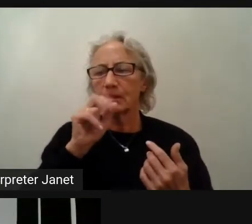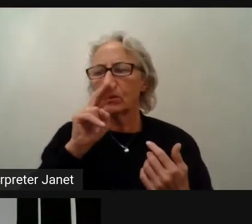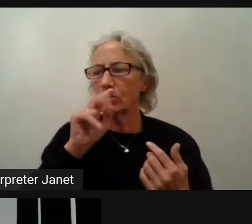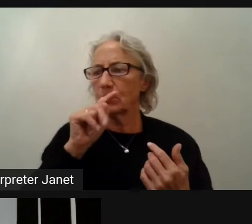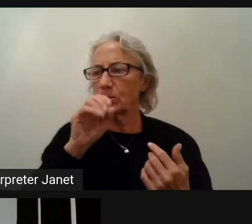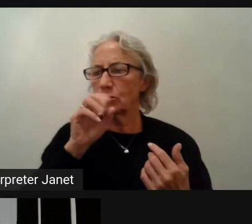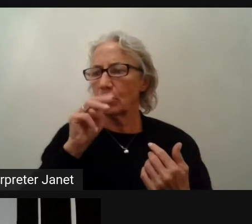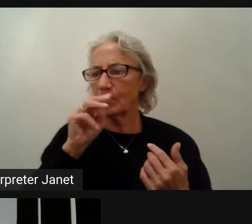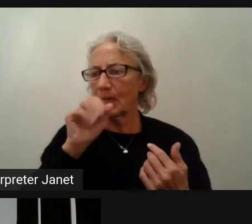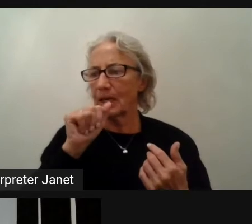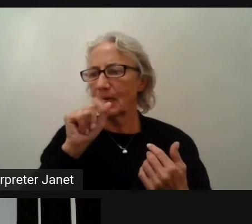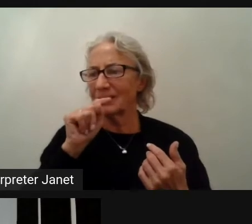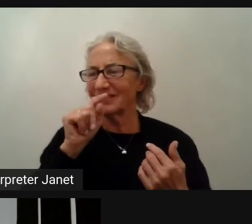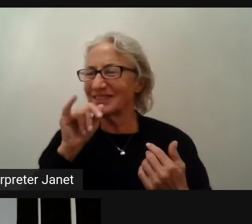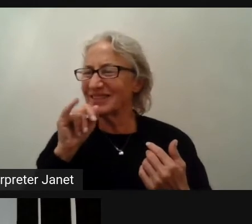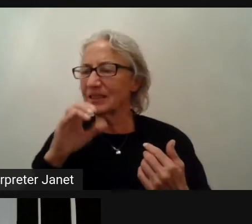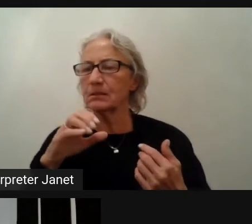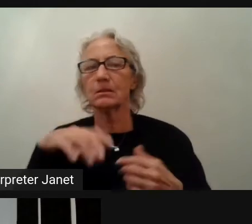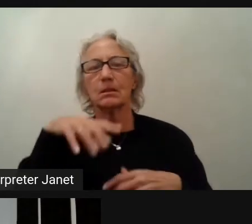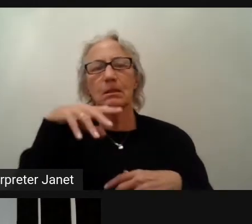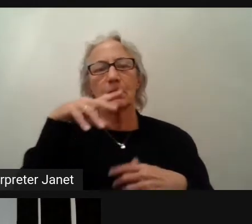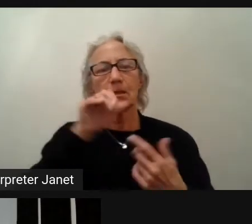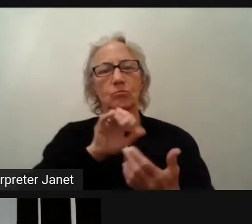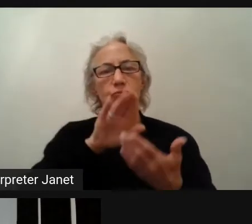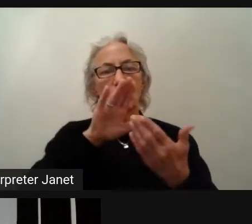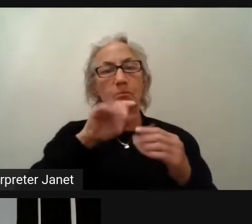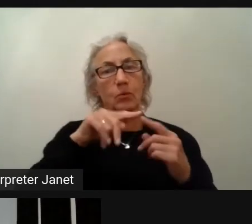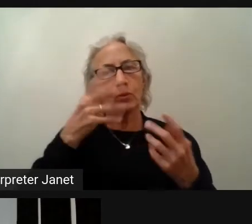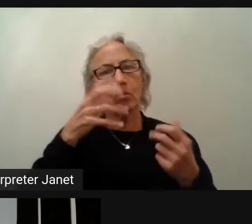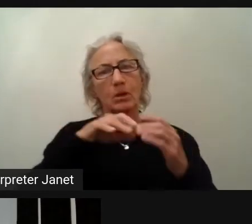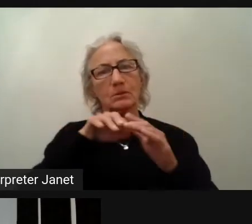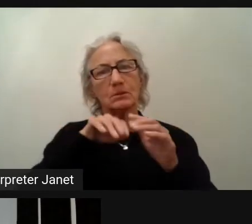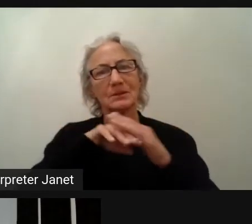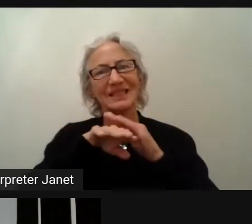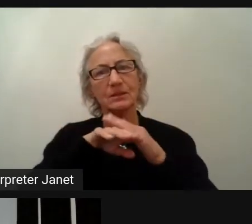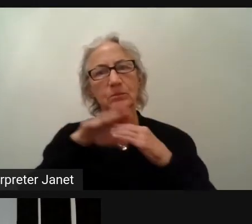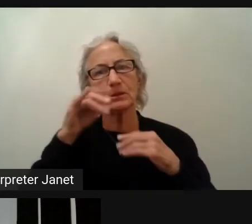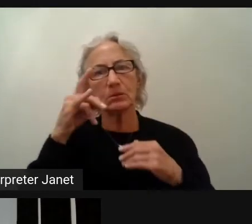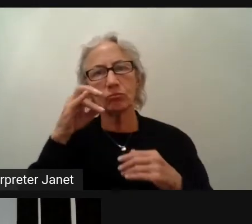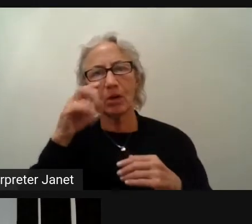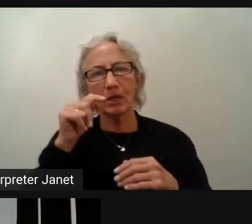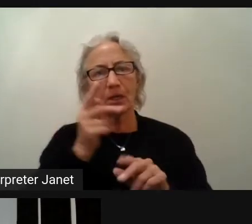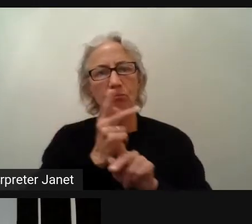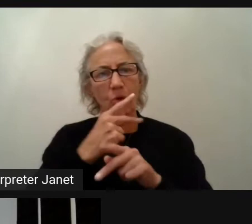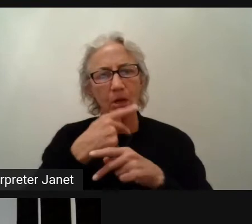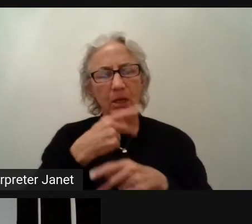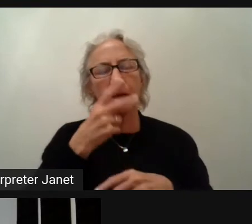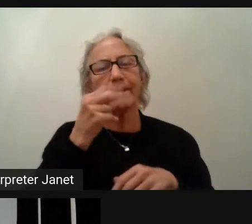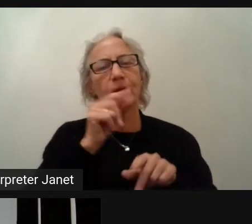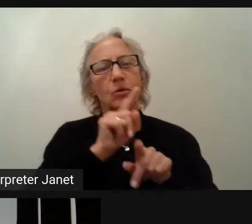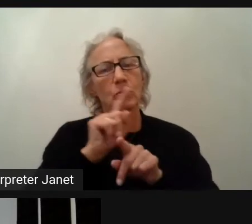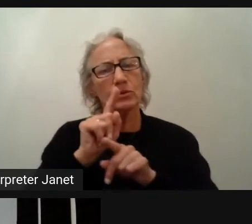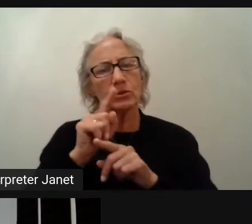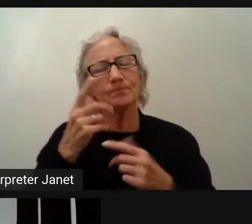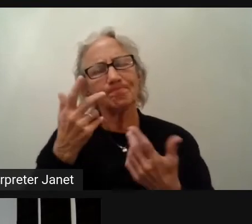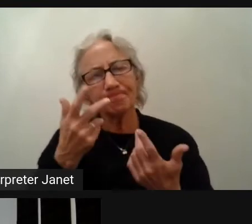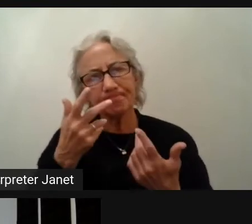We will have an accessible product and on the other hand, the developer won't be frustrated because he will learn that yes,